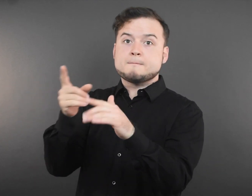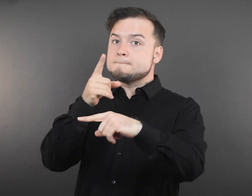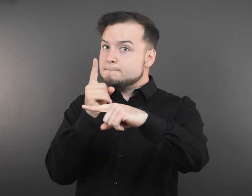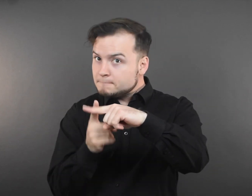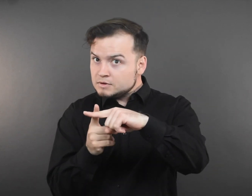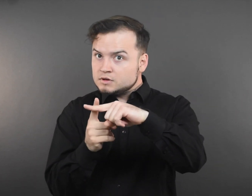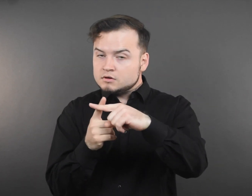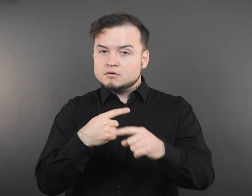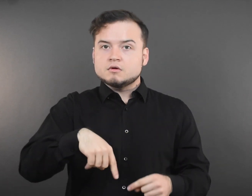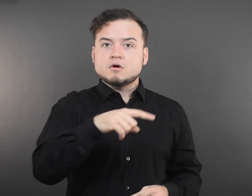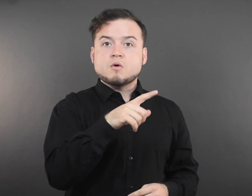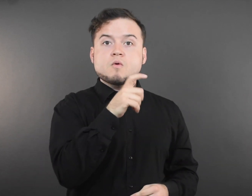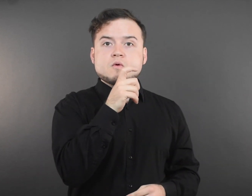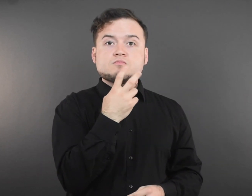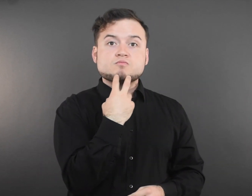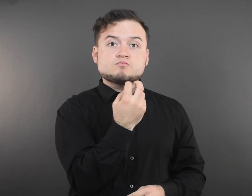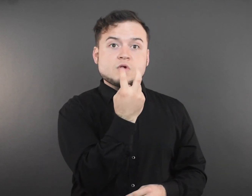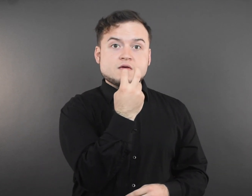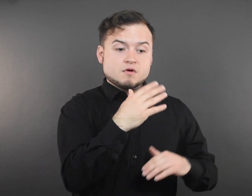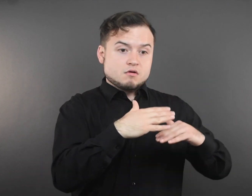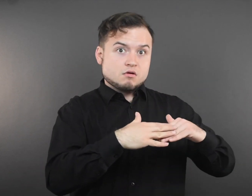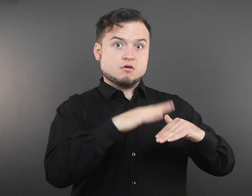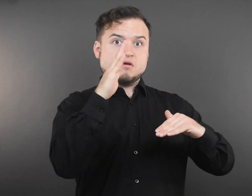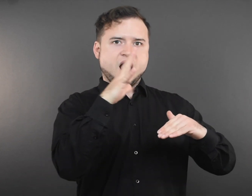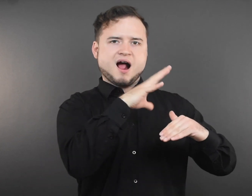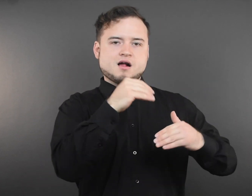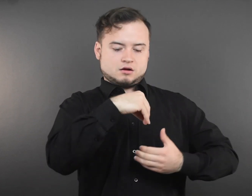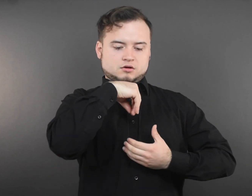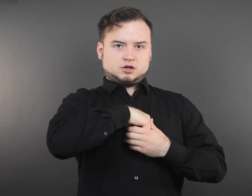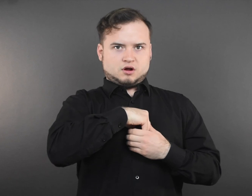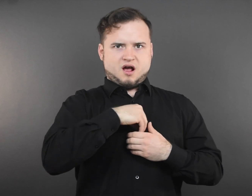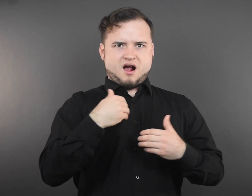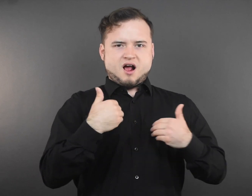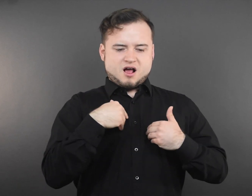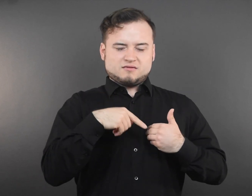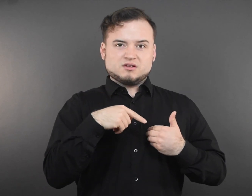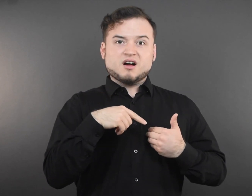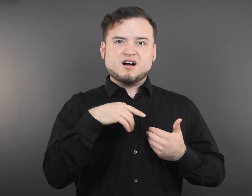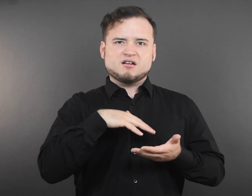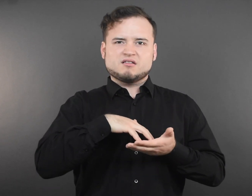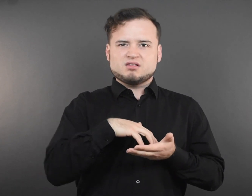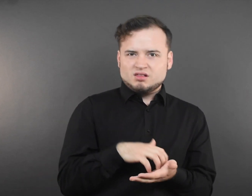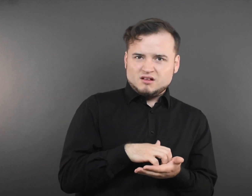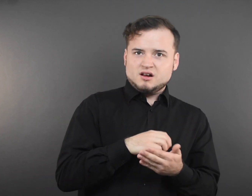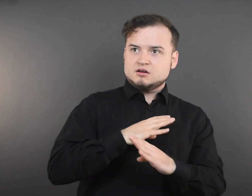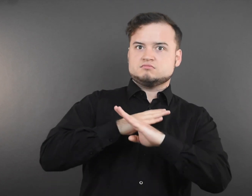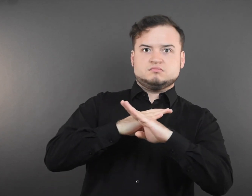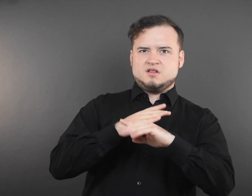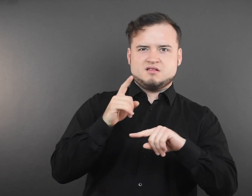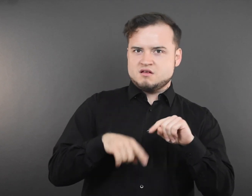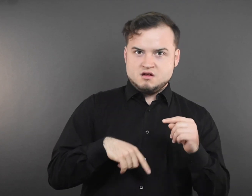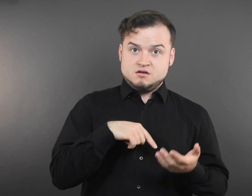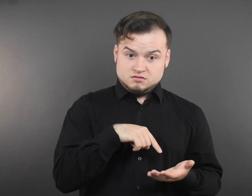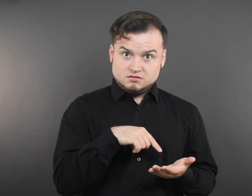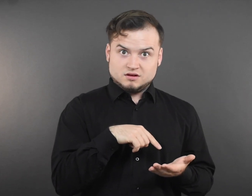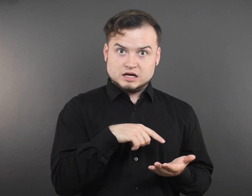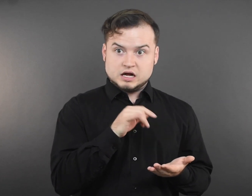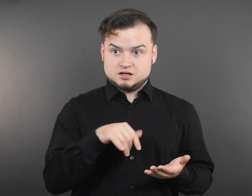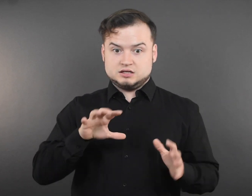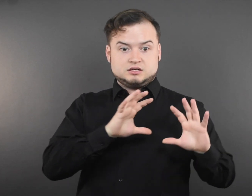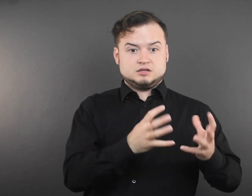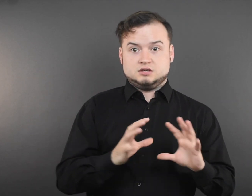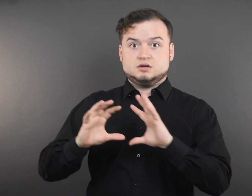and immunocompromised should get a second booster dose.”